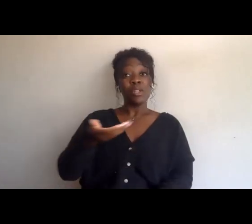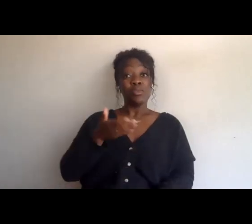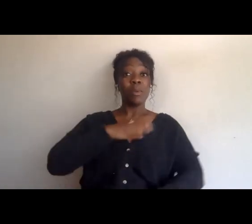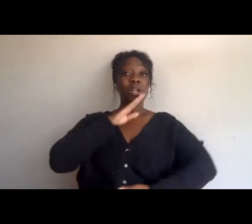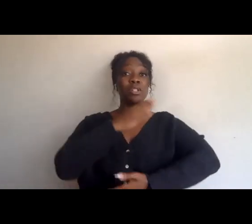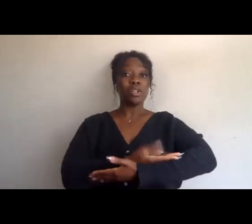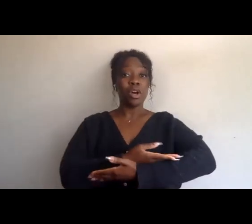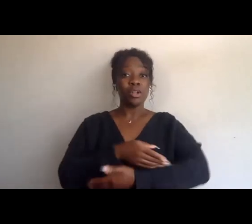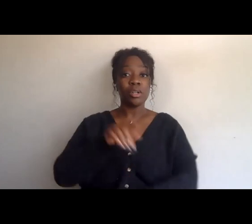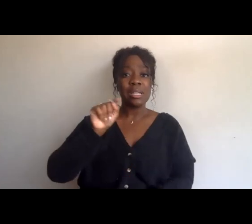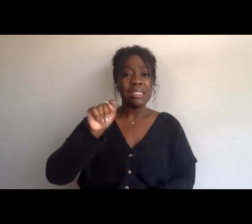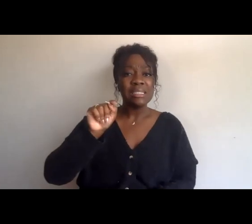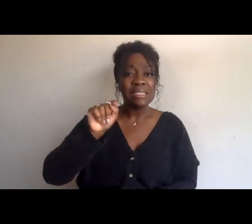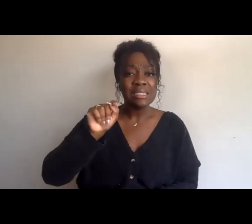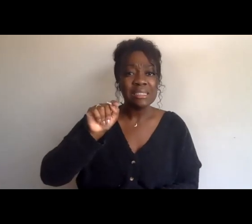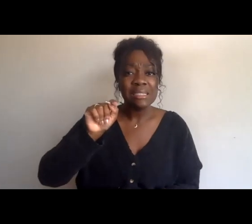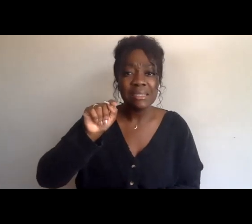And I'm moving, come on Thandy.